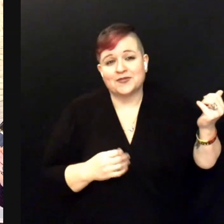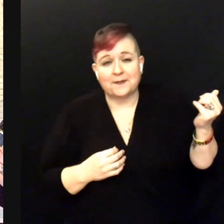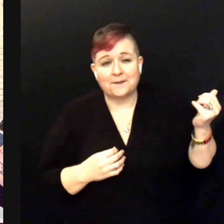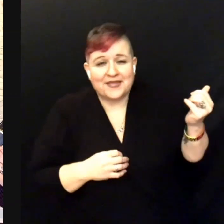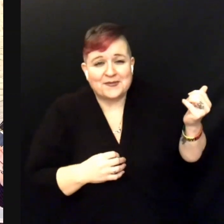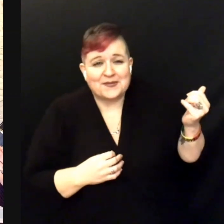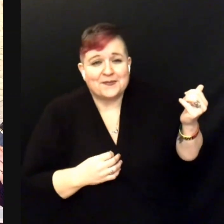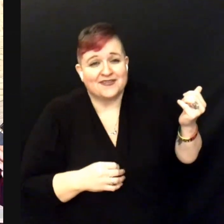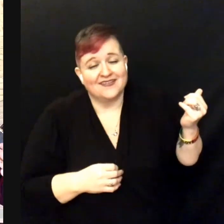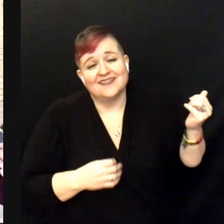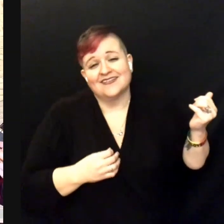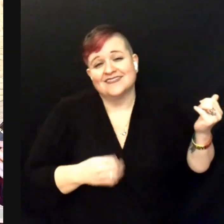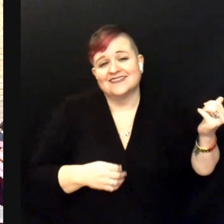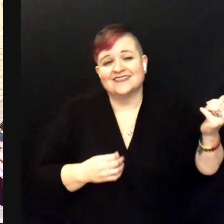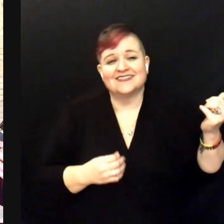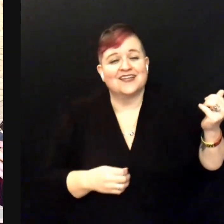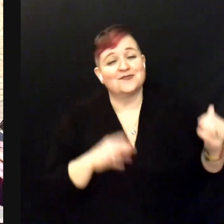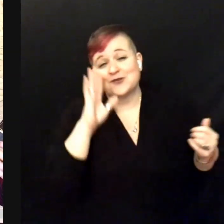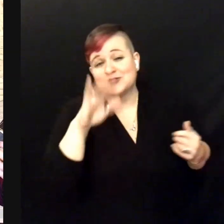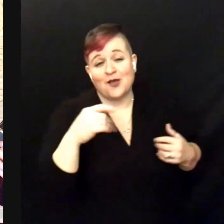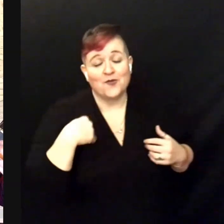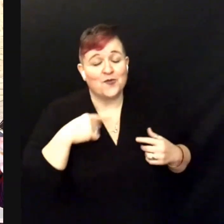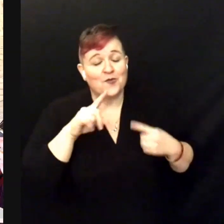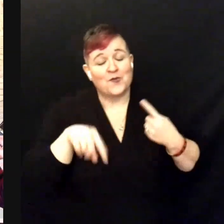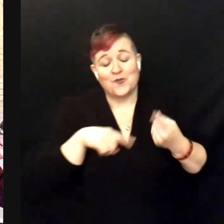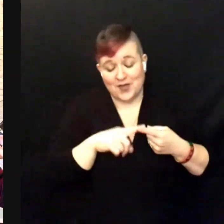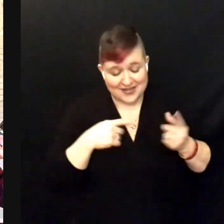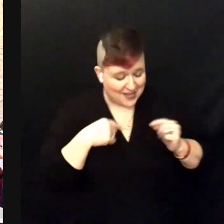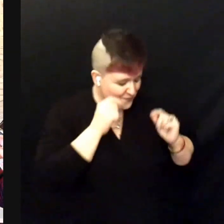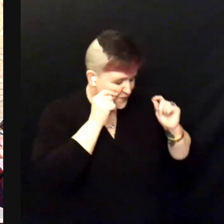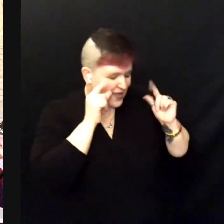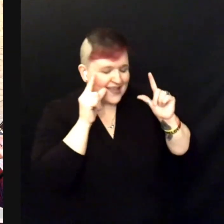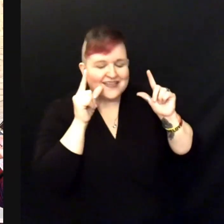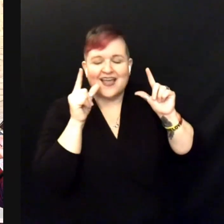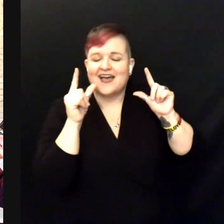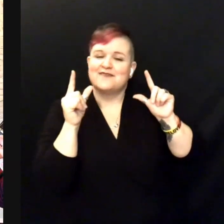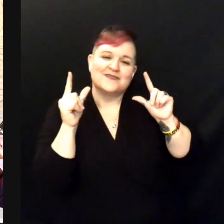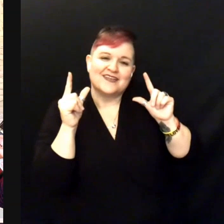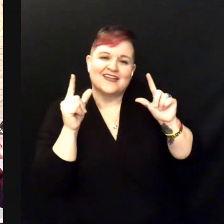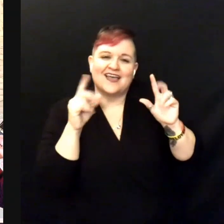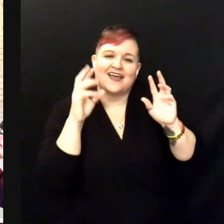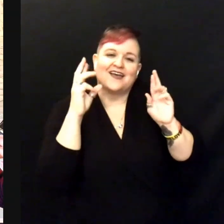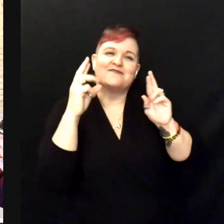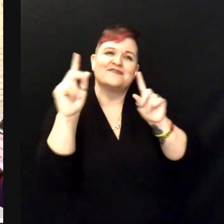Cause when I wake up I’ll be wrapped up in your light